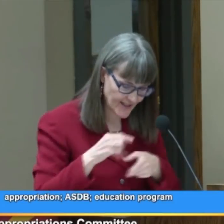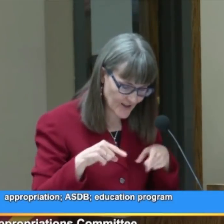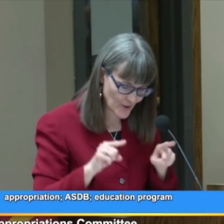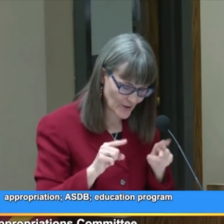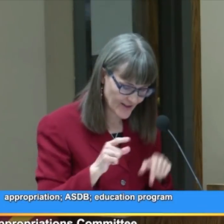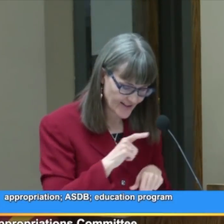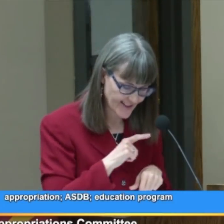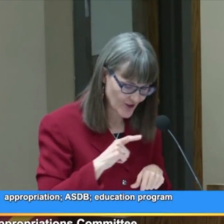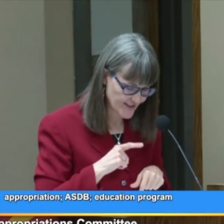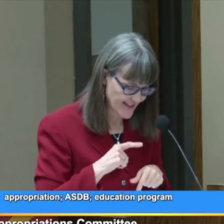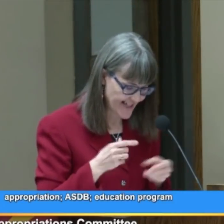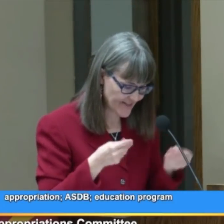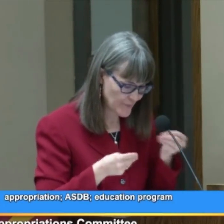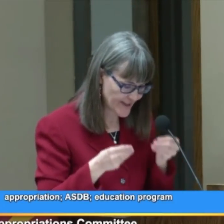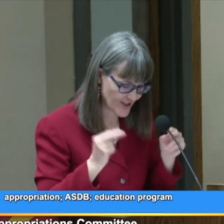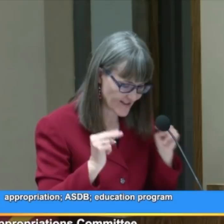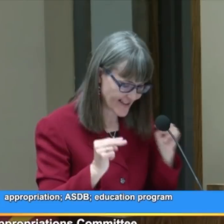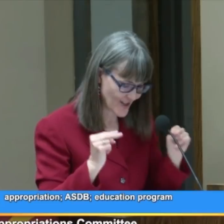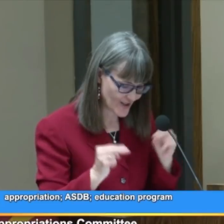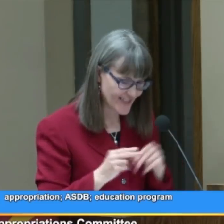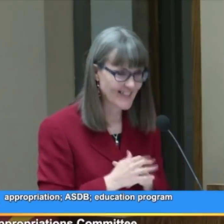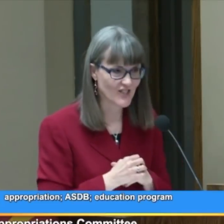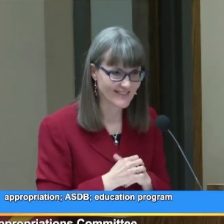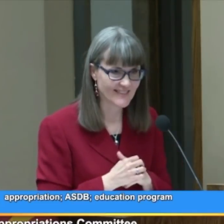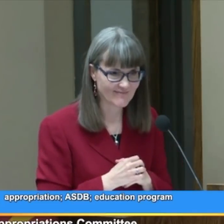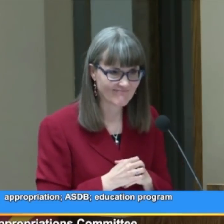during the legislative budget negotiations.